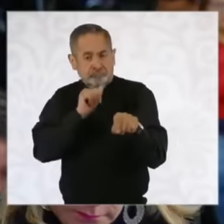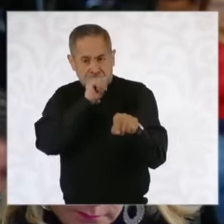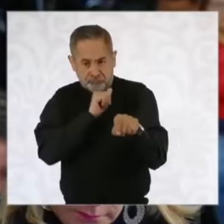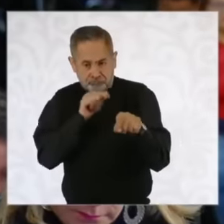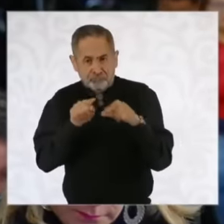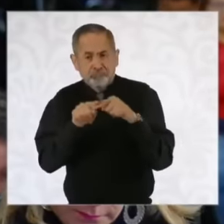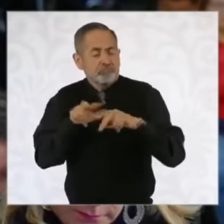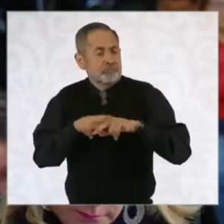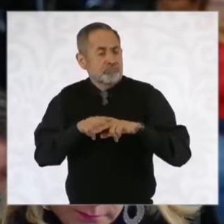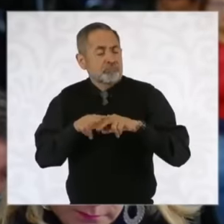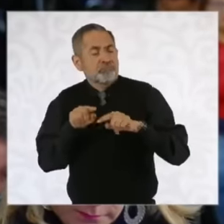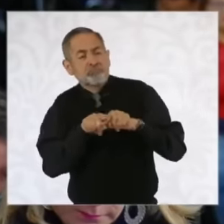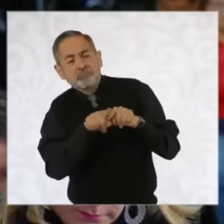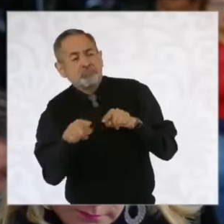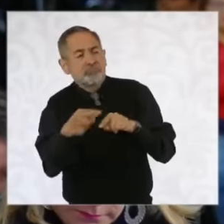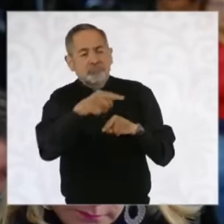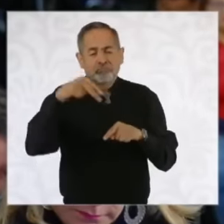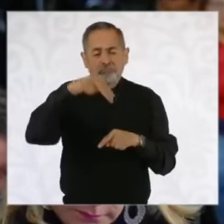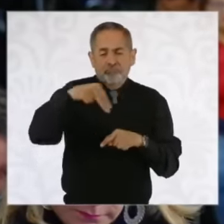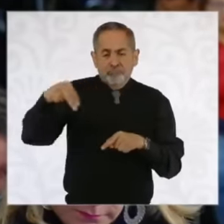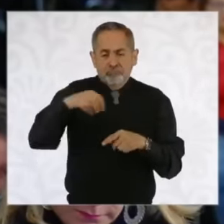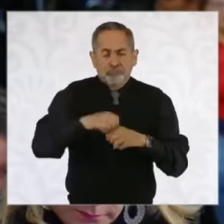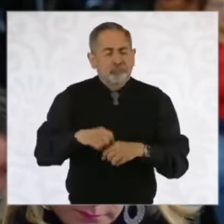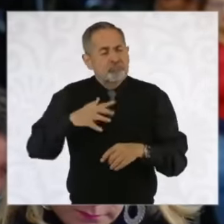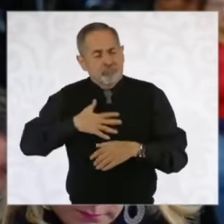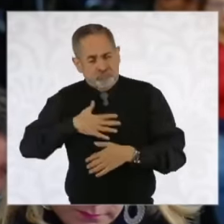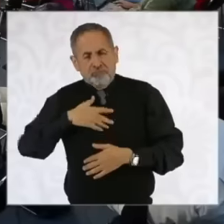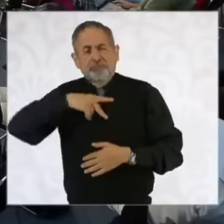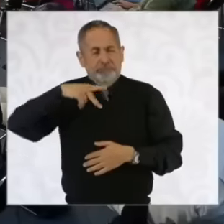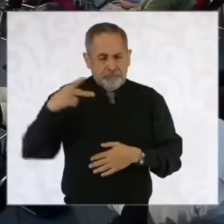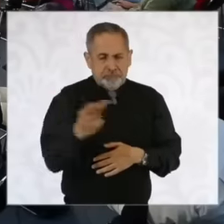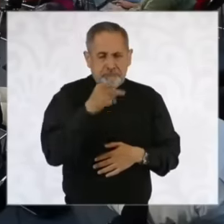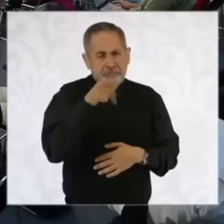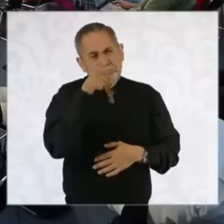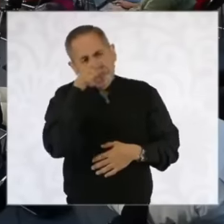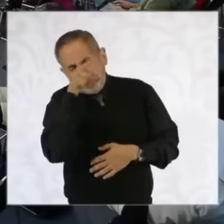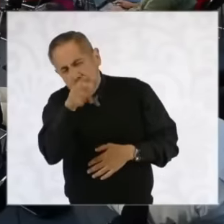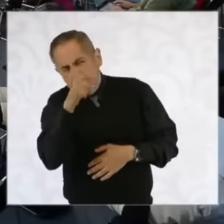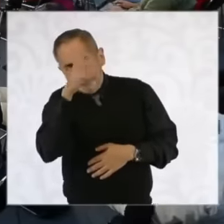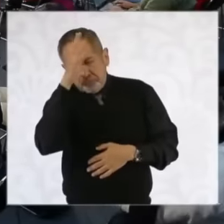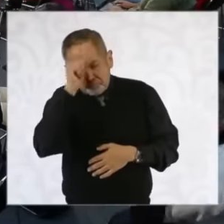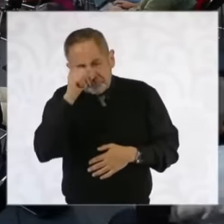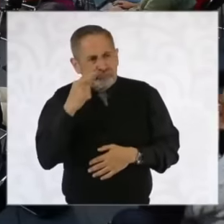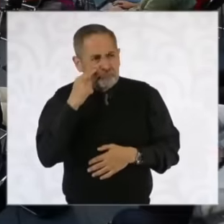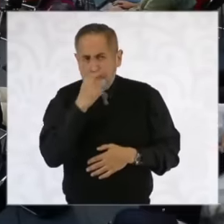Nogales so the question for her was at the time if she would be willing and interested in